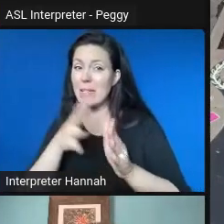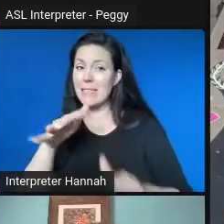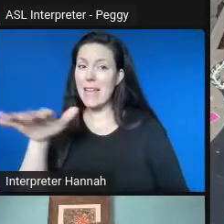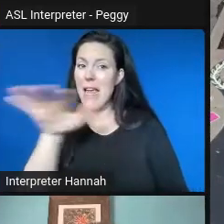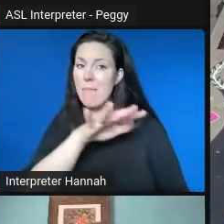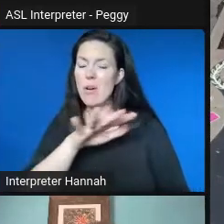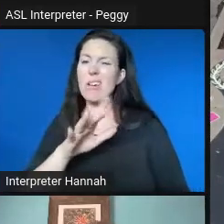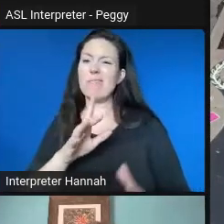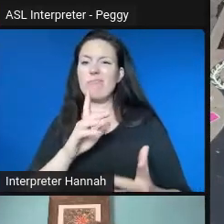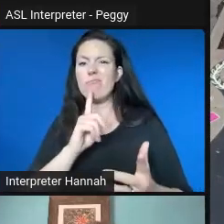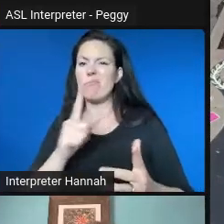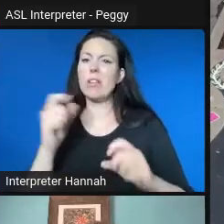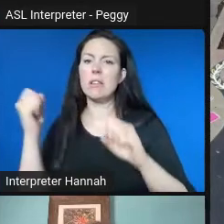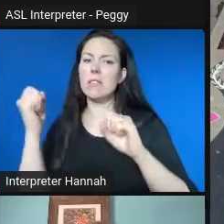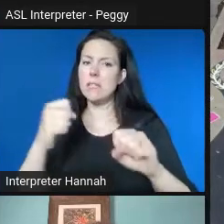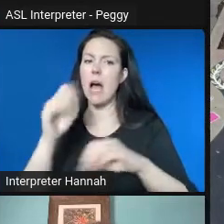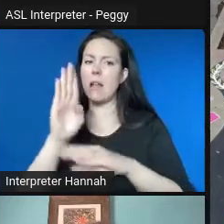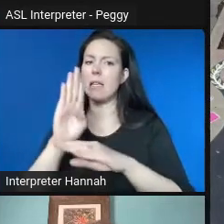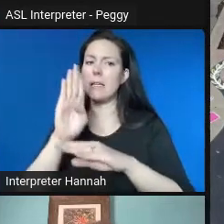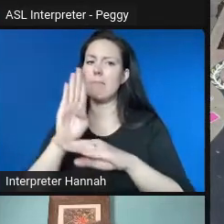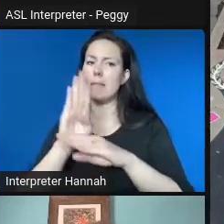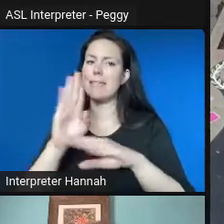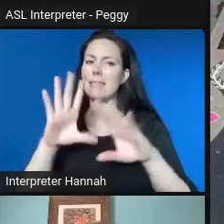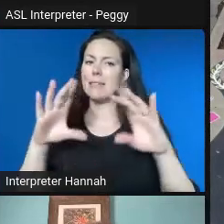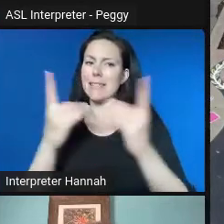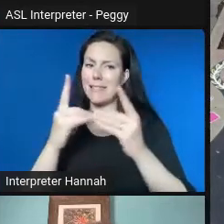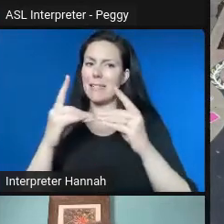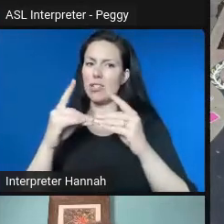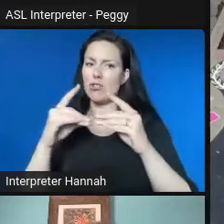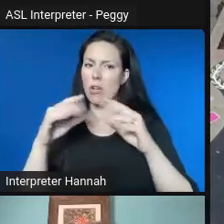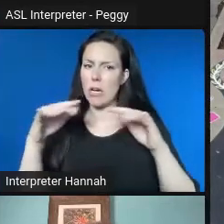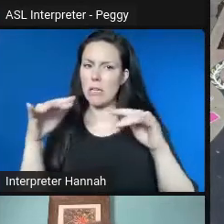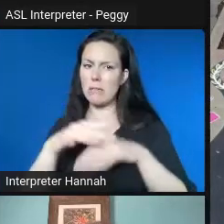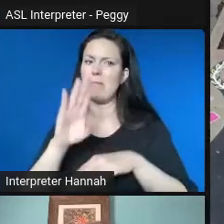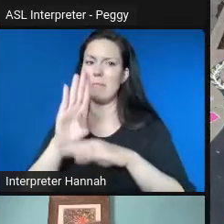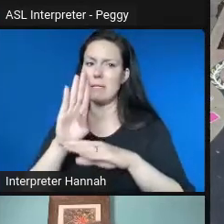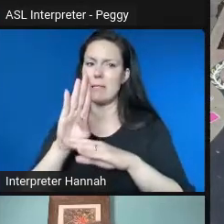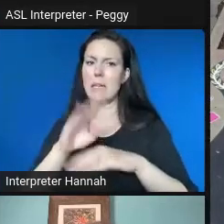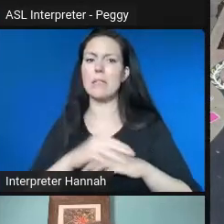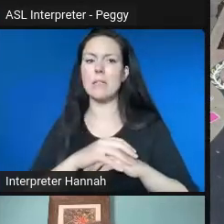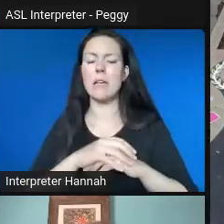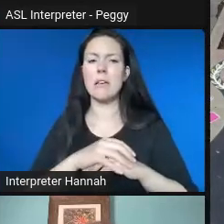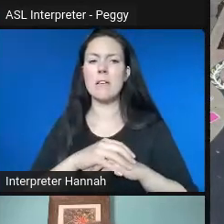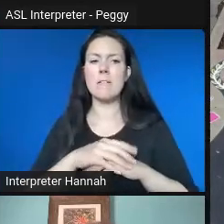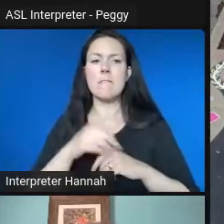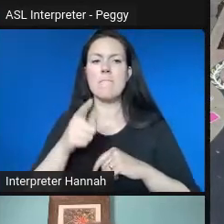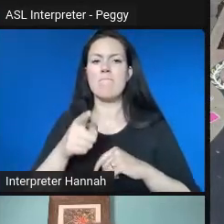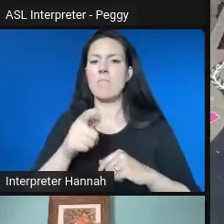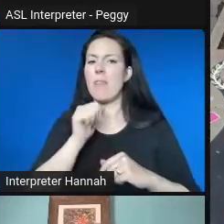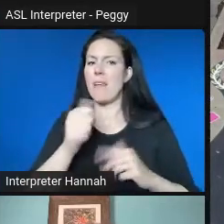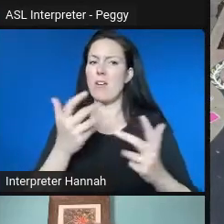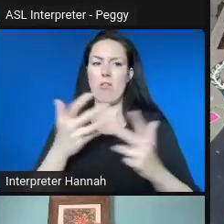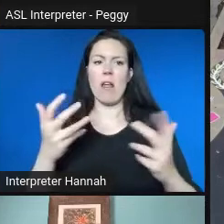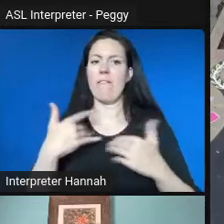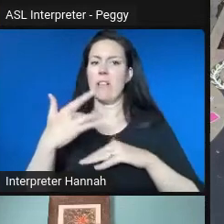district, the one that's already there, that doesn't have a lot of vacancy.